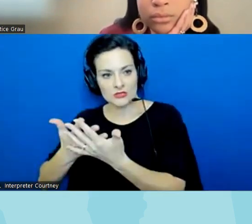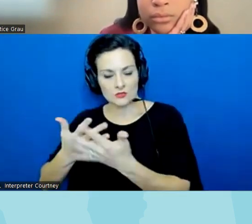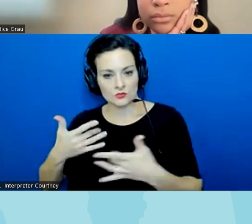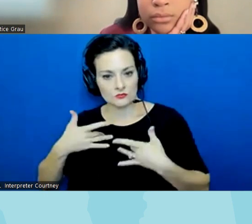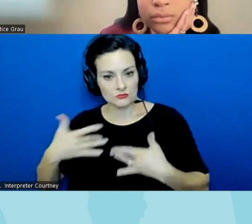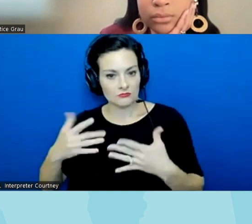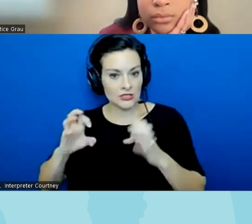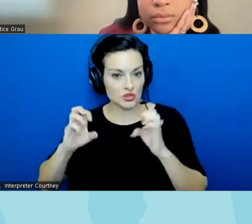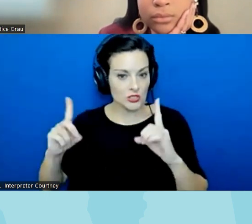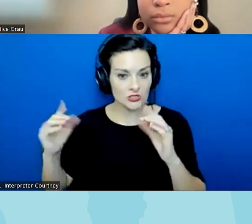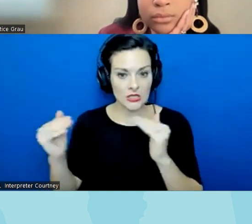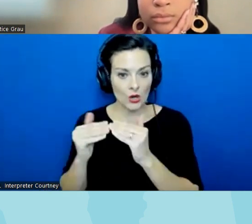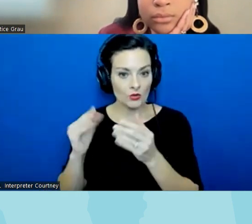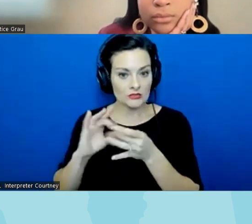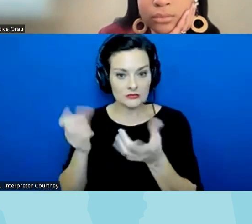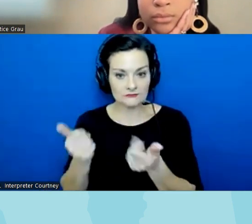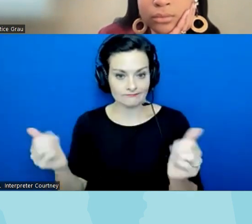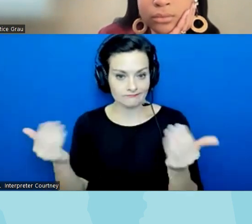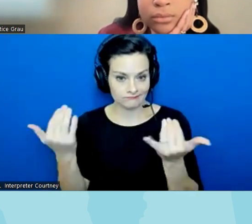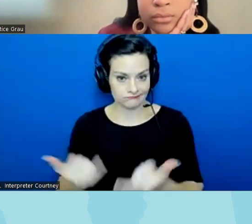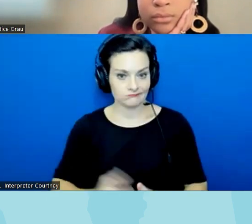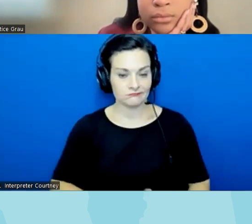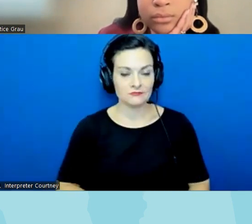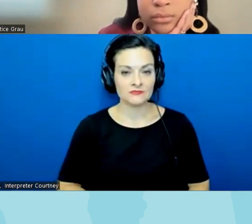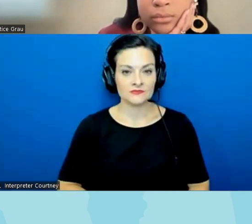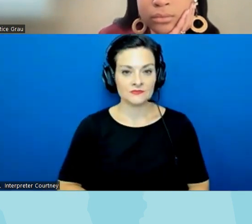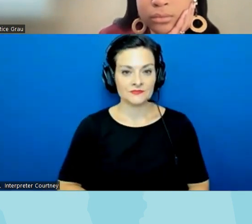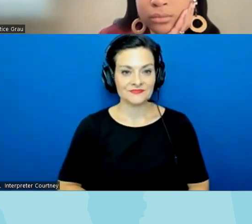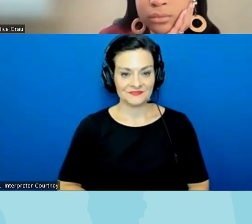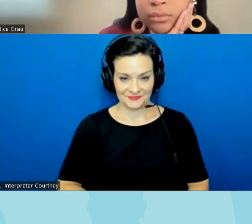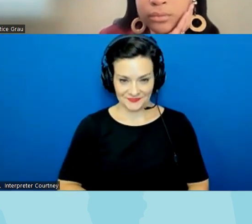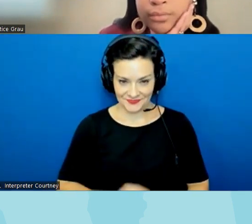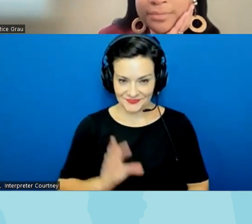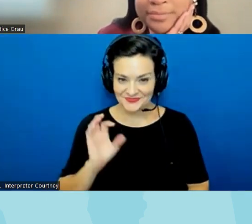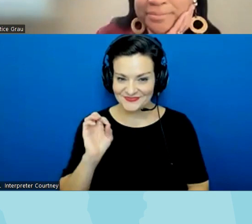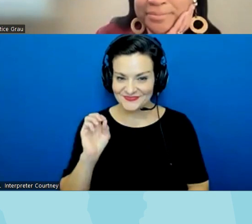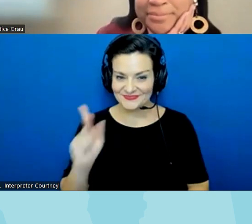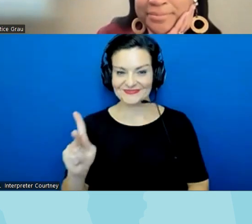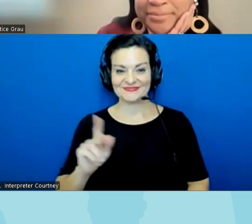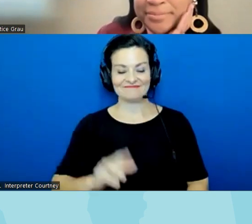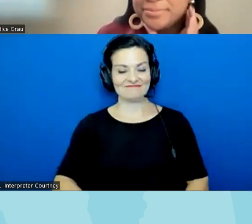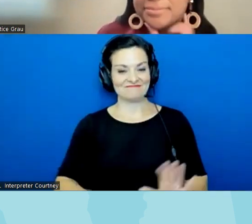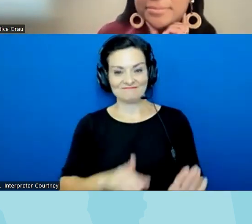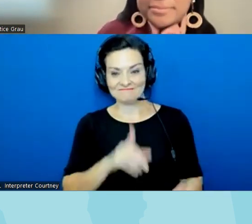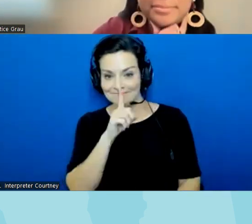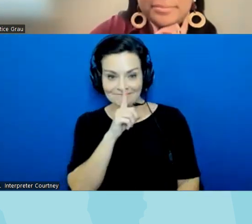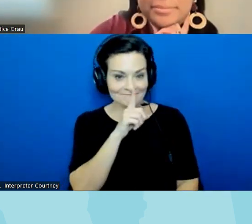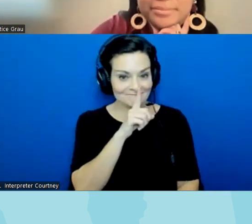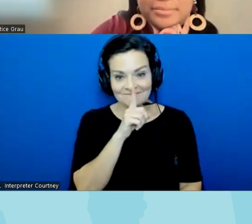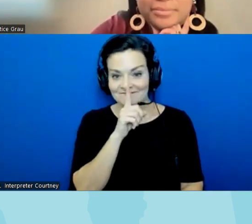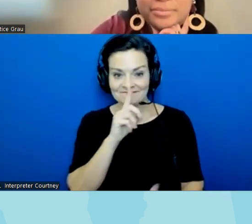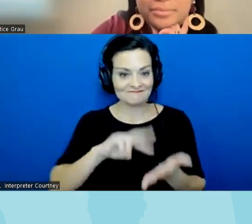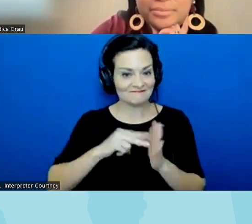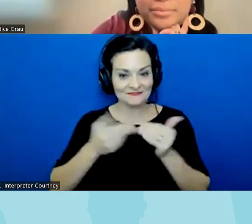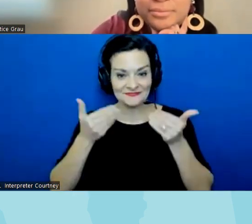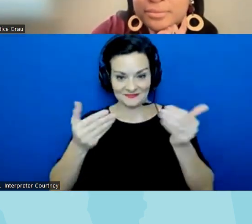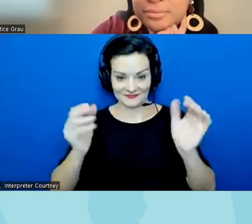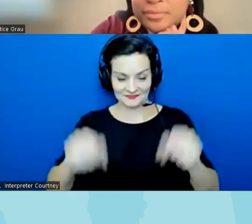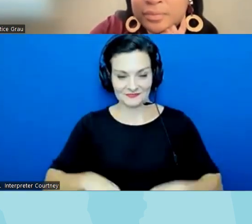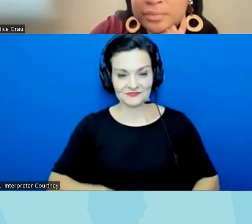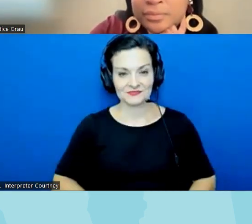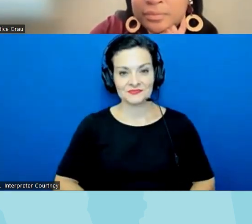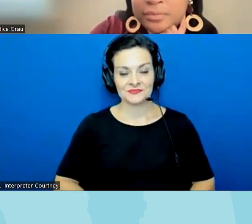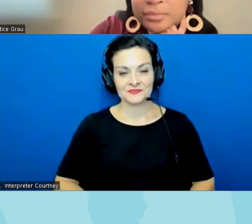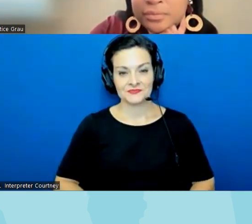that all right I'll take your silence as um as a sent to move on um so um Tony you